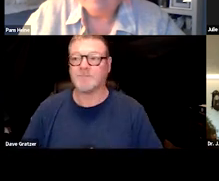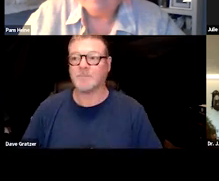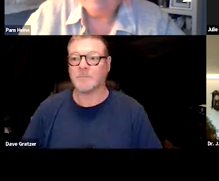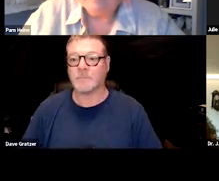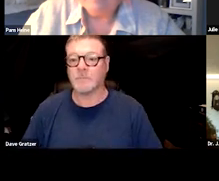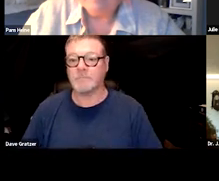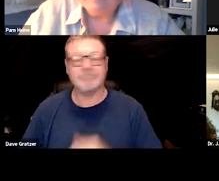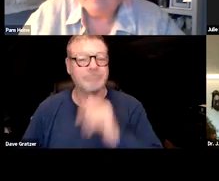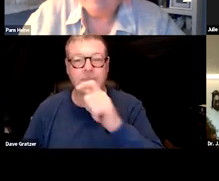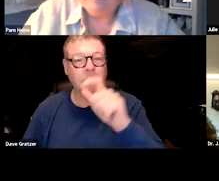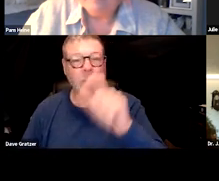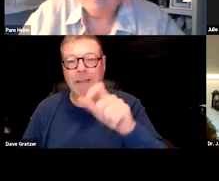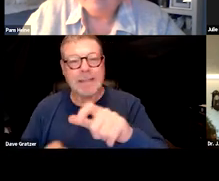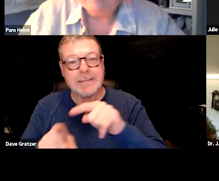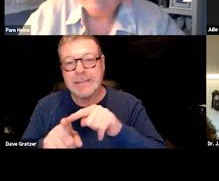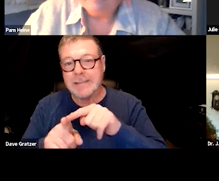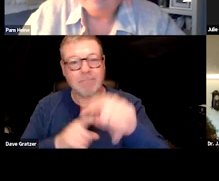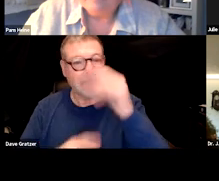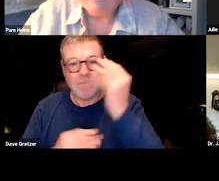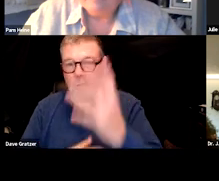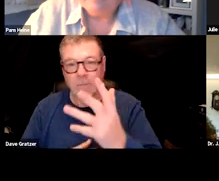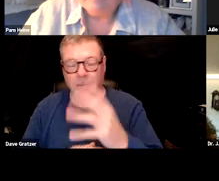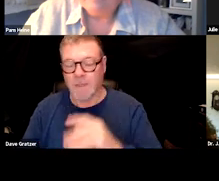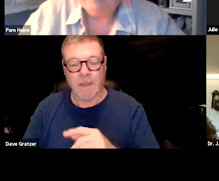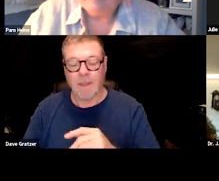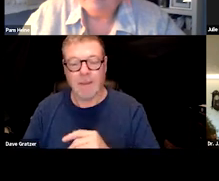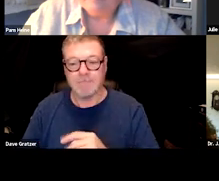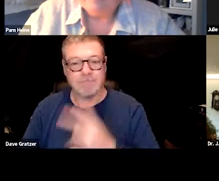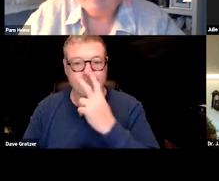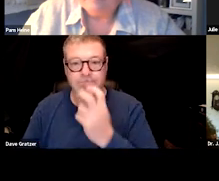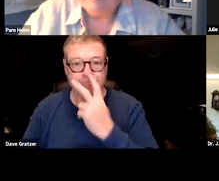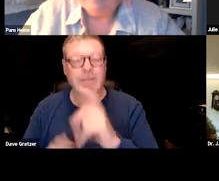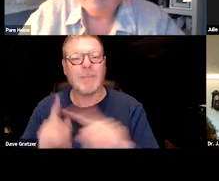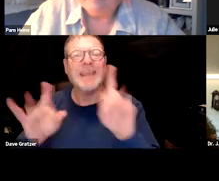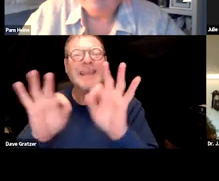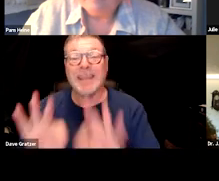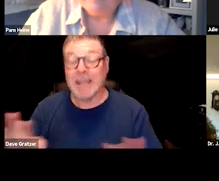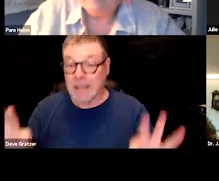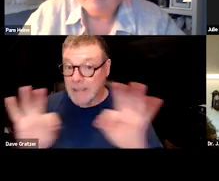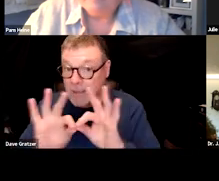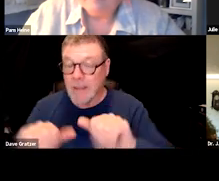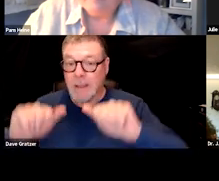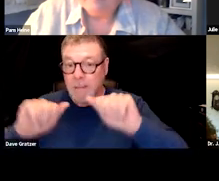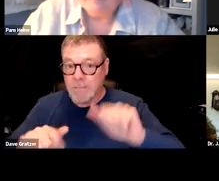So I don't think we necessarily need specialty information. We just need that key ability for someone to say yes,